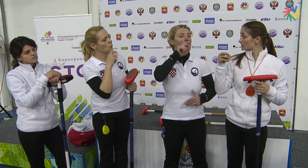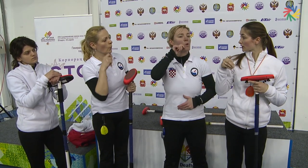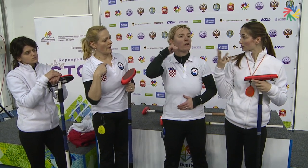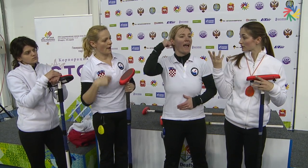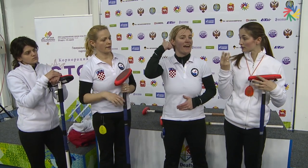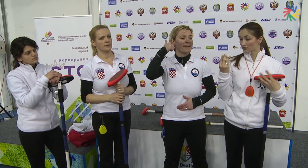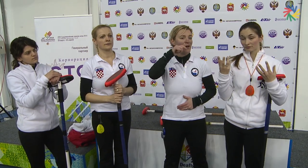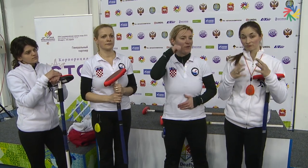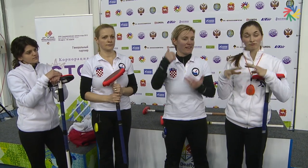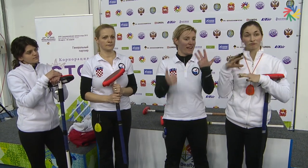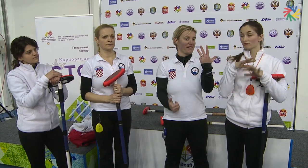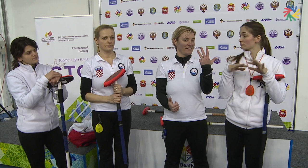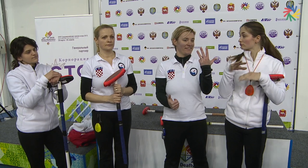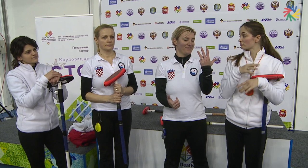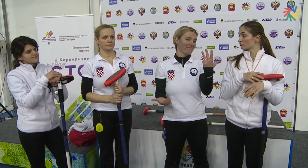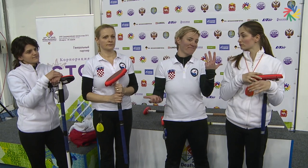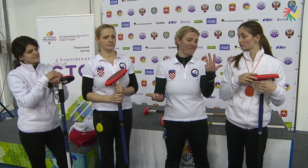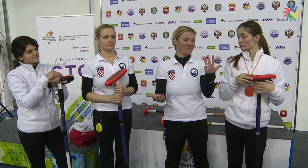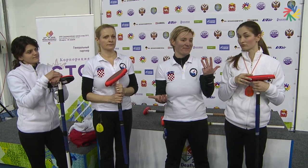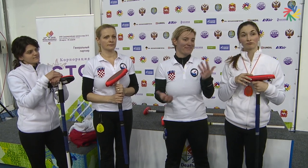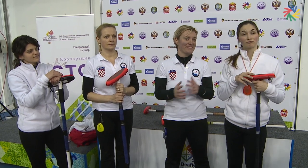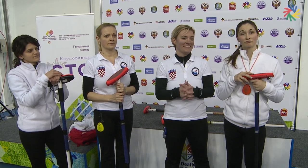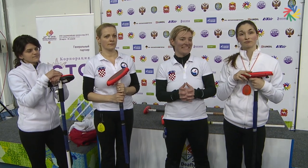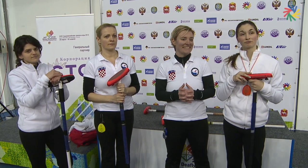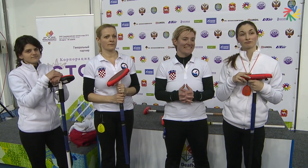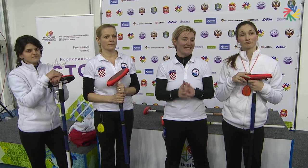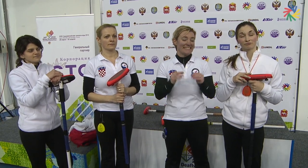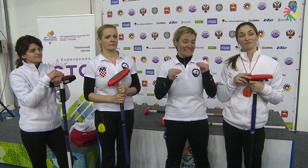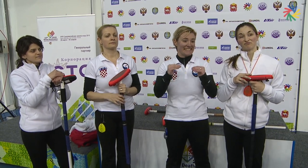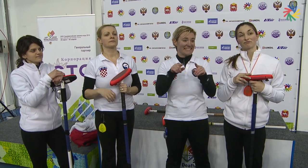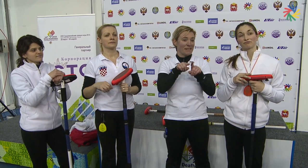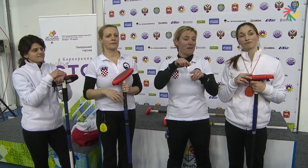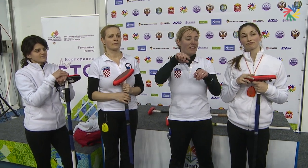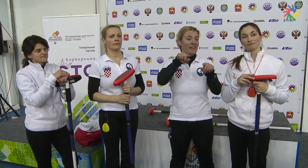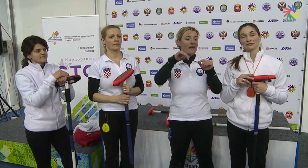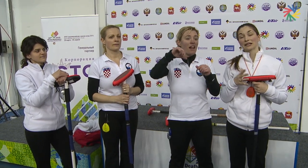...and Hungary. It’s a close competition